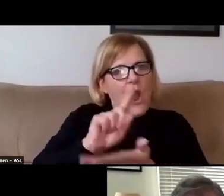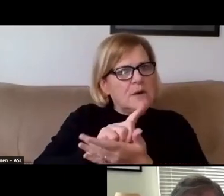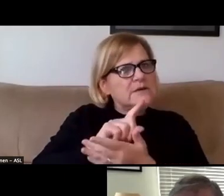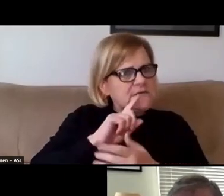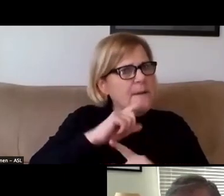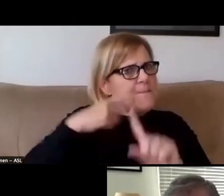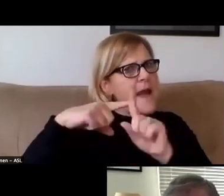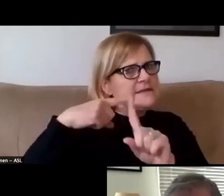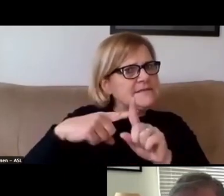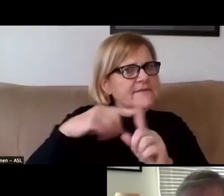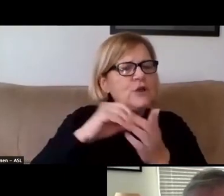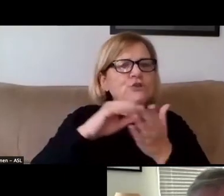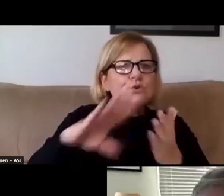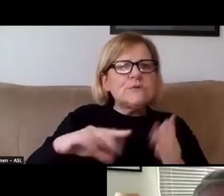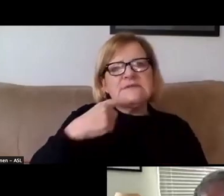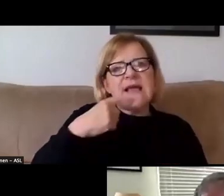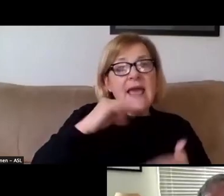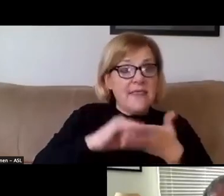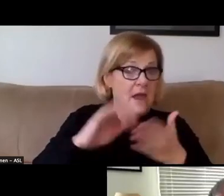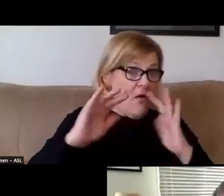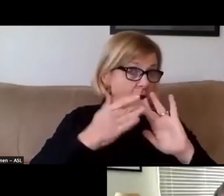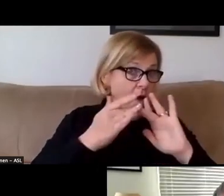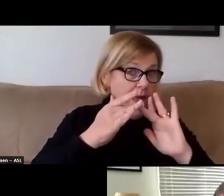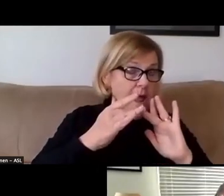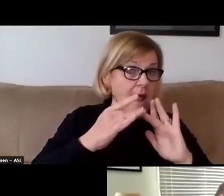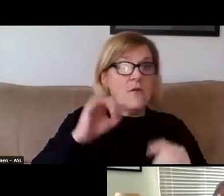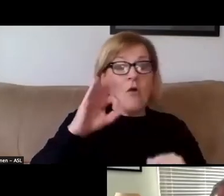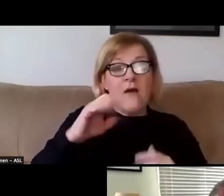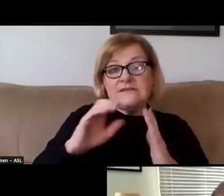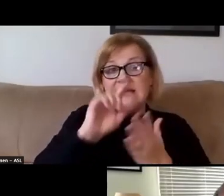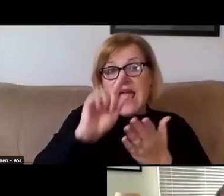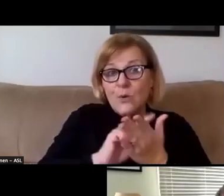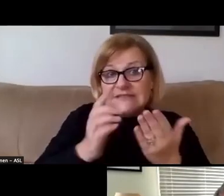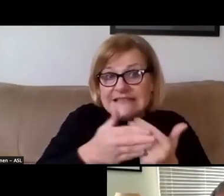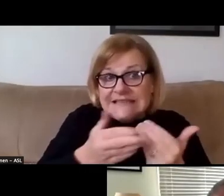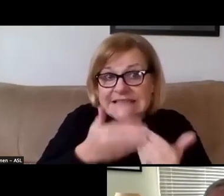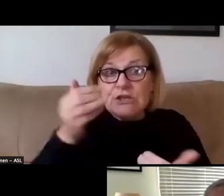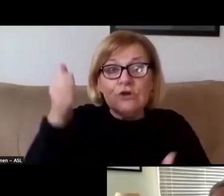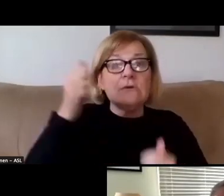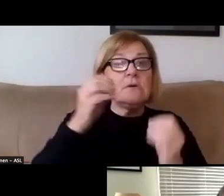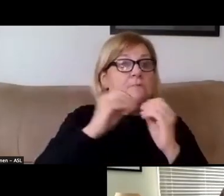Students report that online office hours are easier. They're more comfortable and they're more convenient